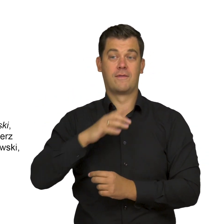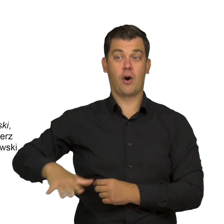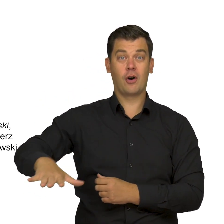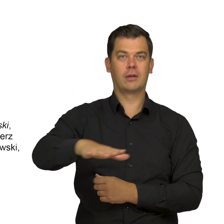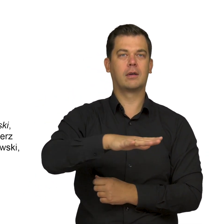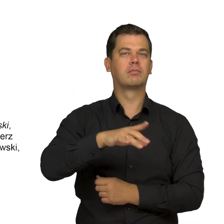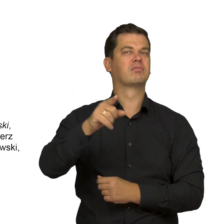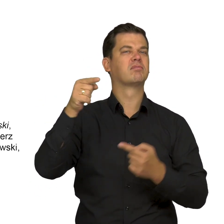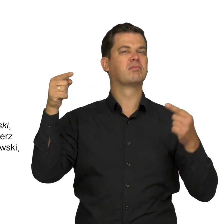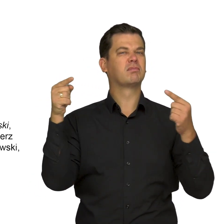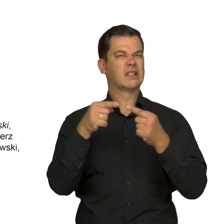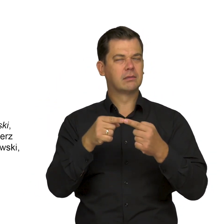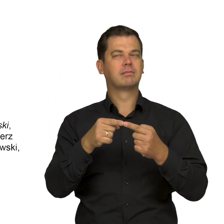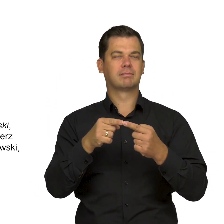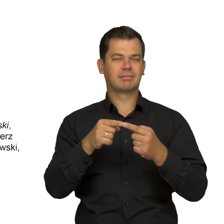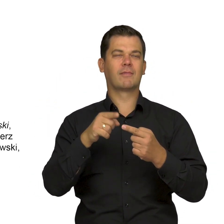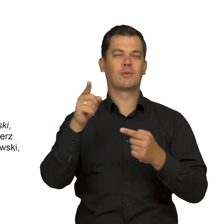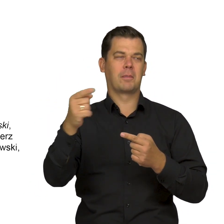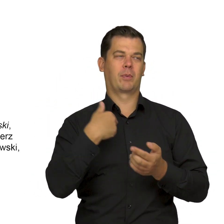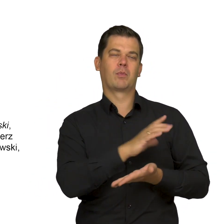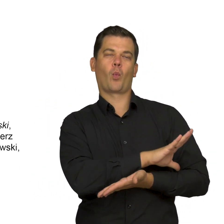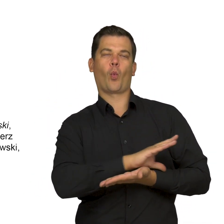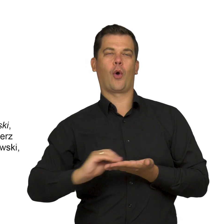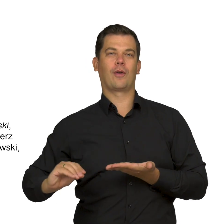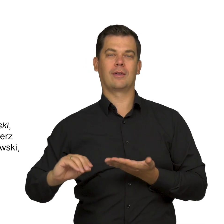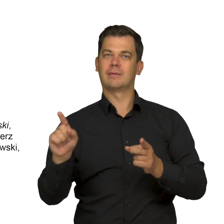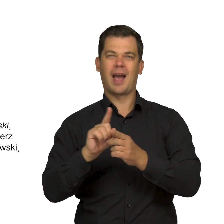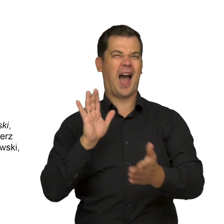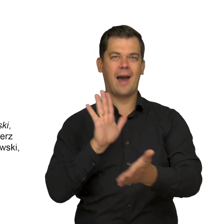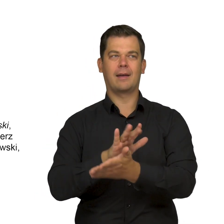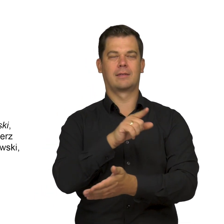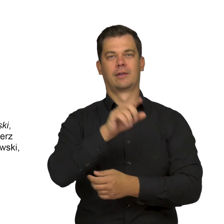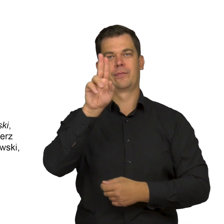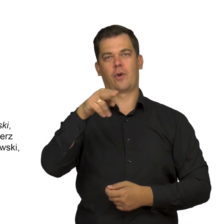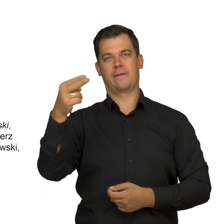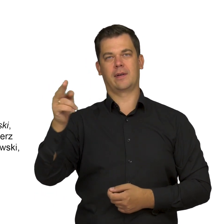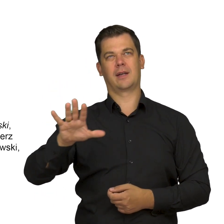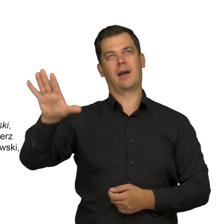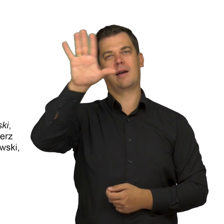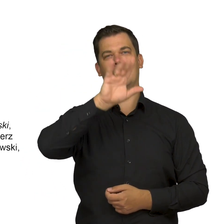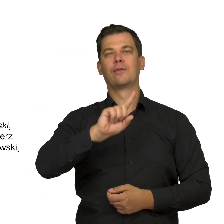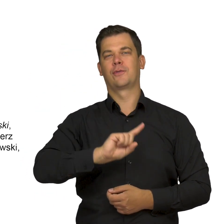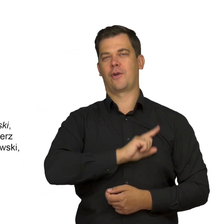fjords, water – motifs that were not just typical for Romantic art,